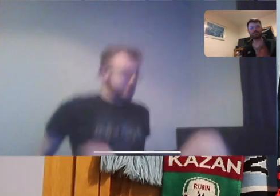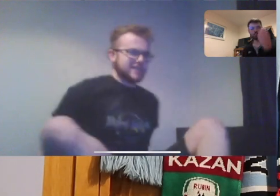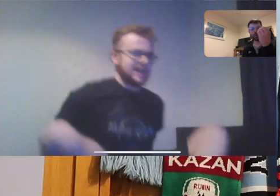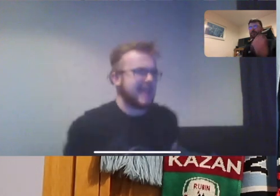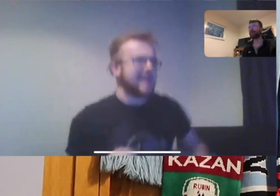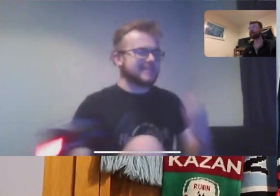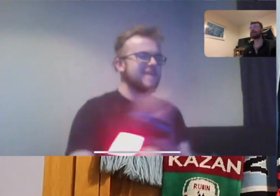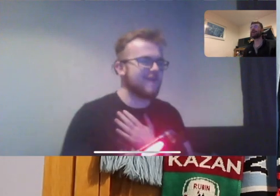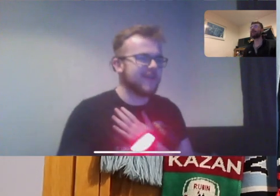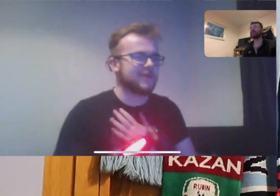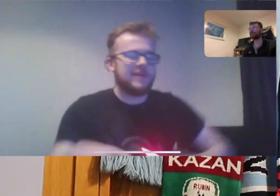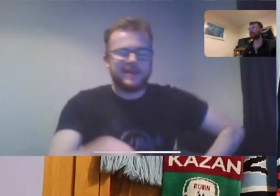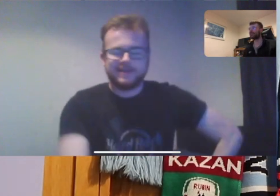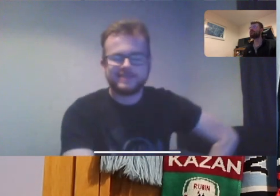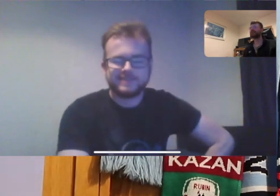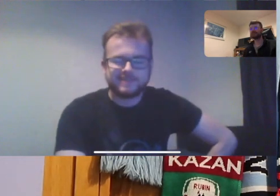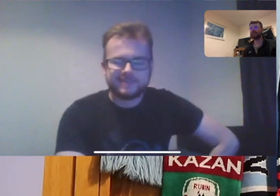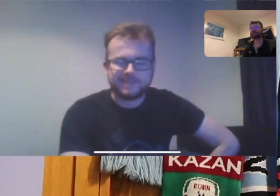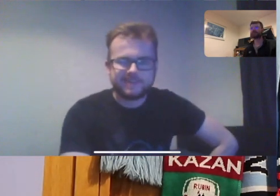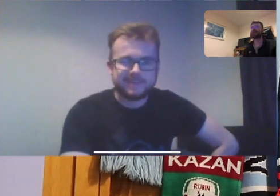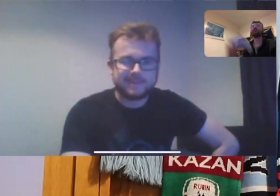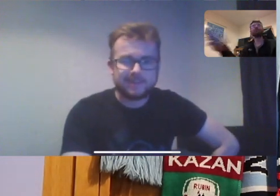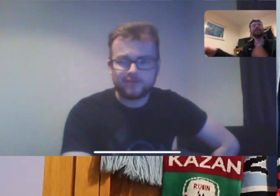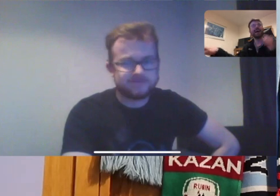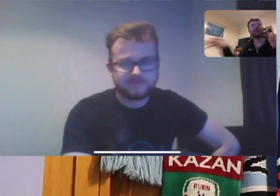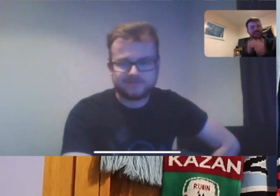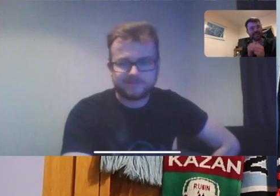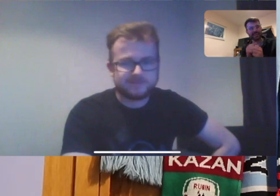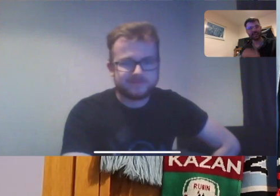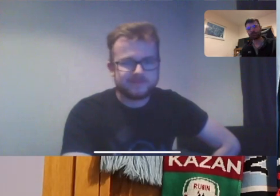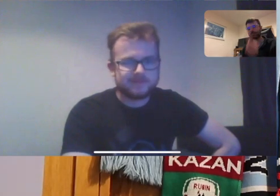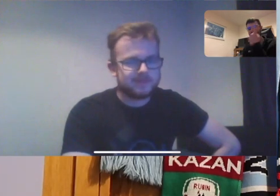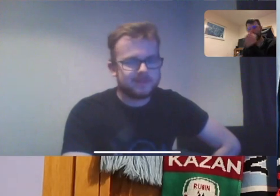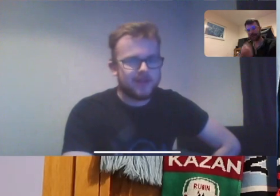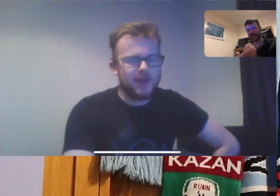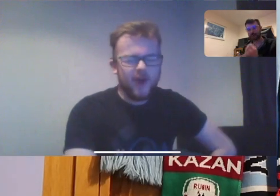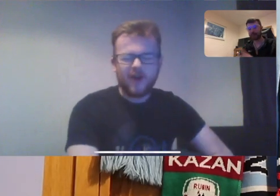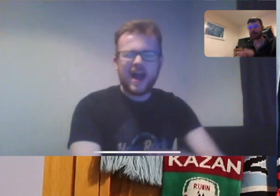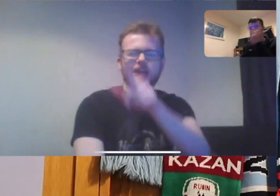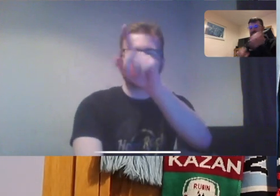Rhys: well .. this ...it's everything to me! Thomas: Rhys! Thomas: we agreed that we were going to play one game and then the next game... Rhys: no I didn't ...no I didn't!